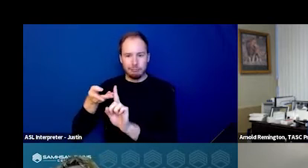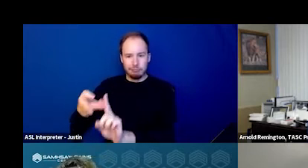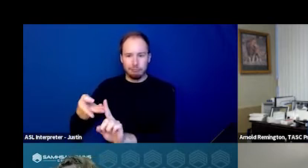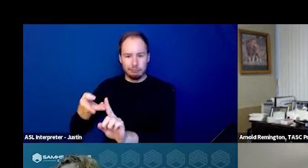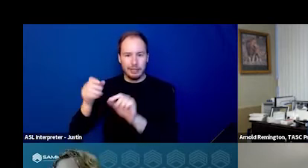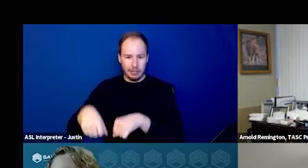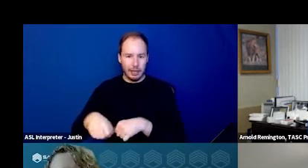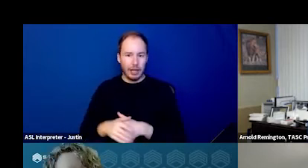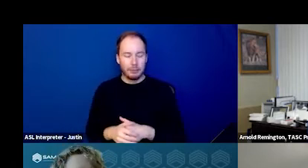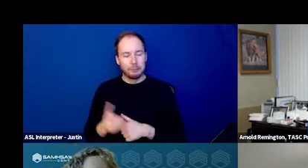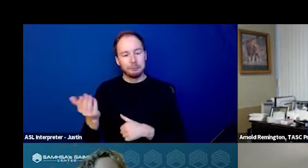So next slide please.